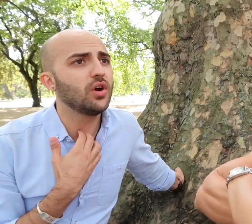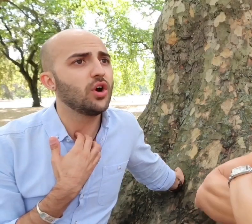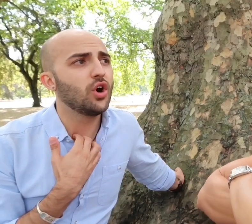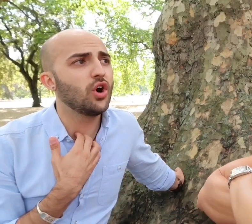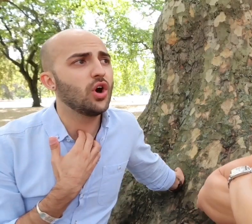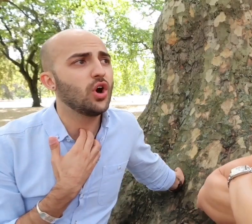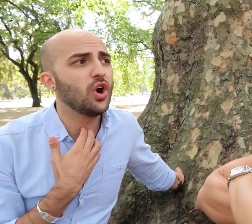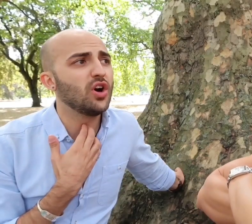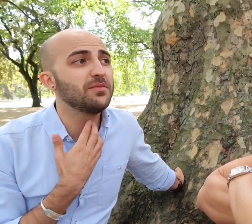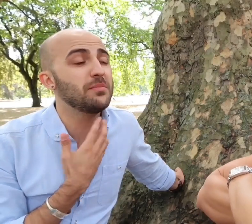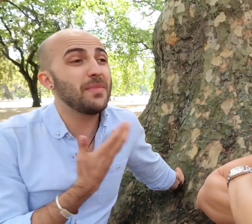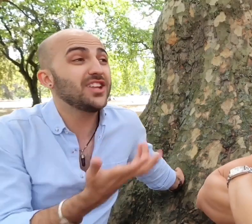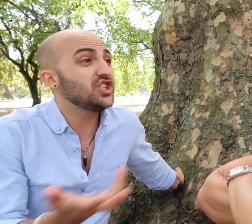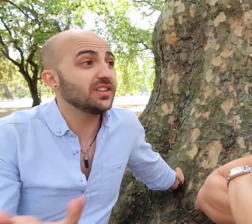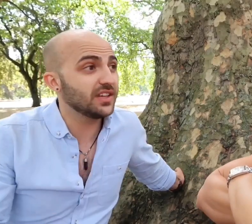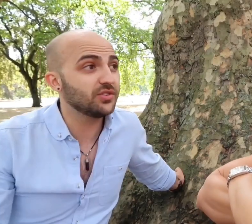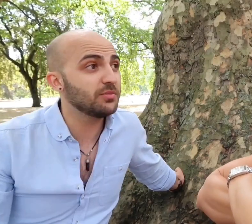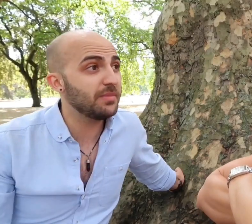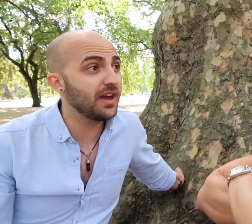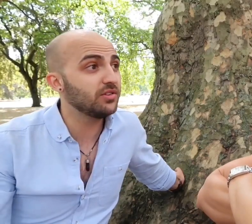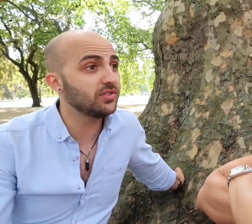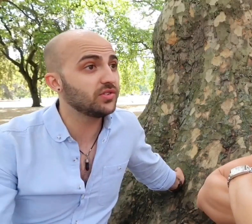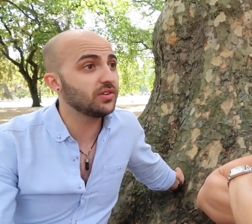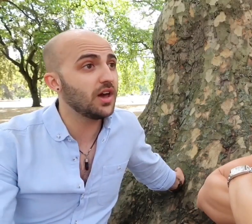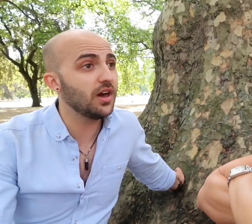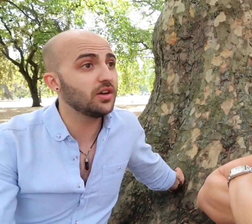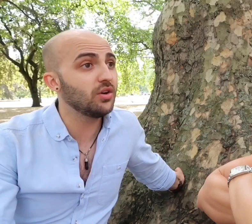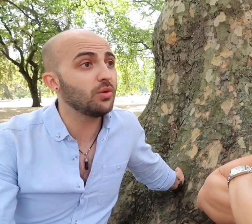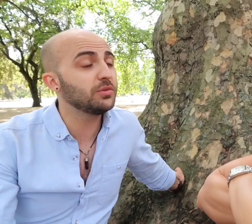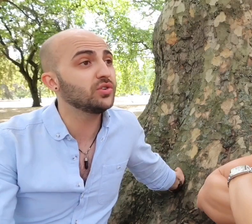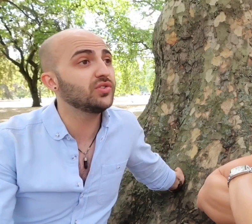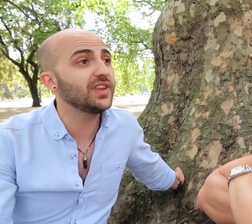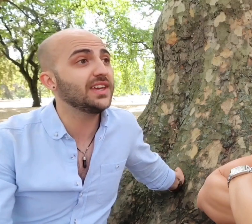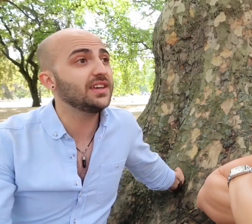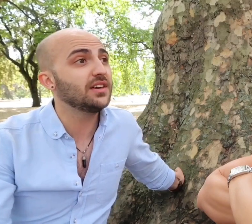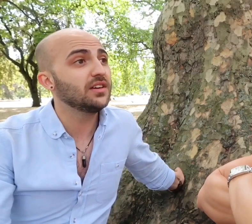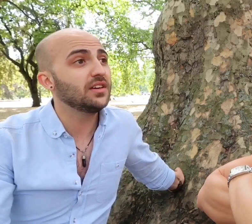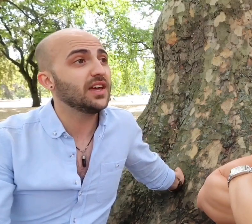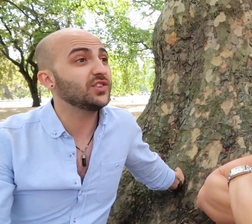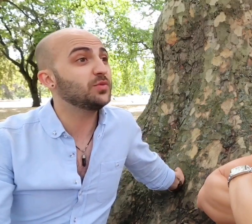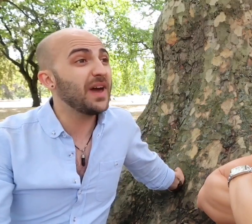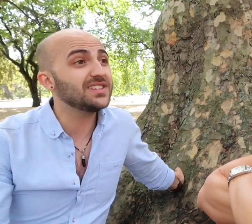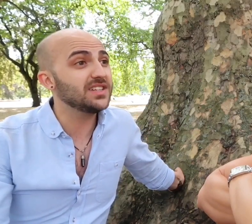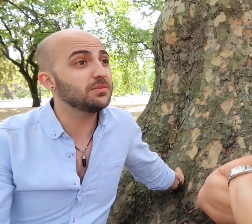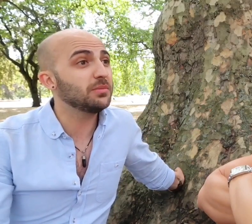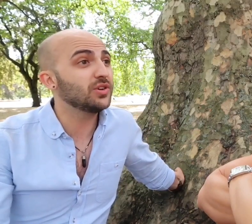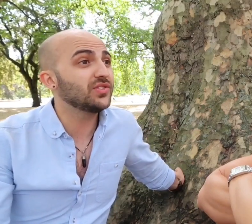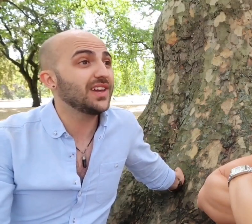of managing things my parents, not because they expected but because they